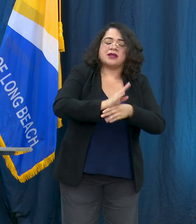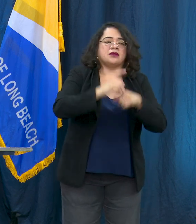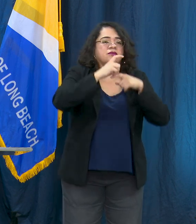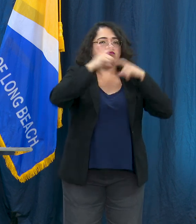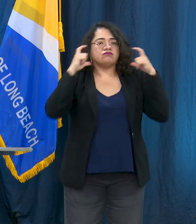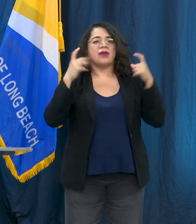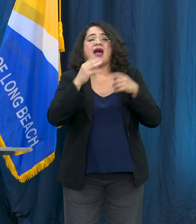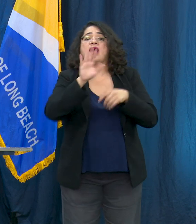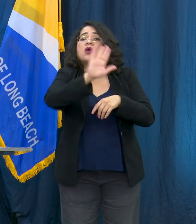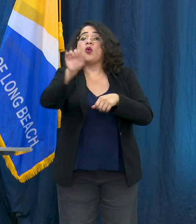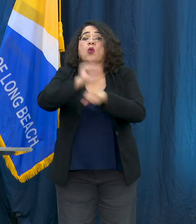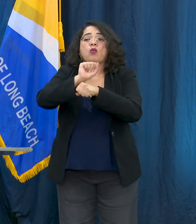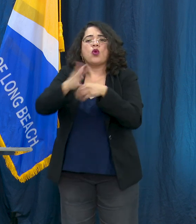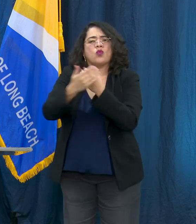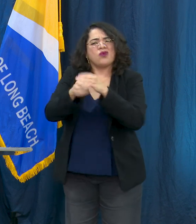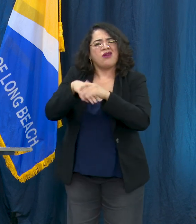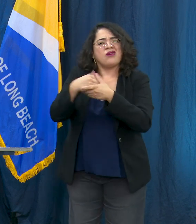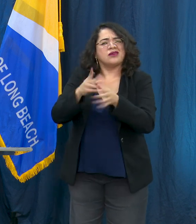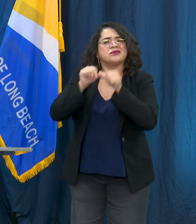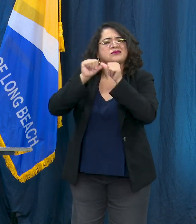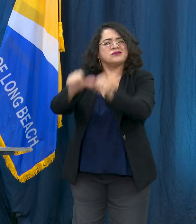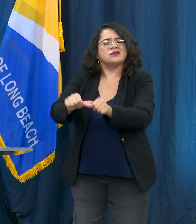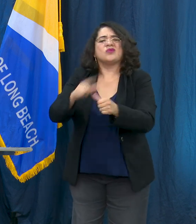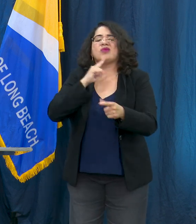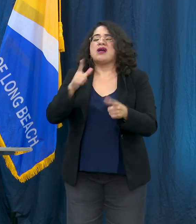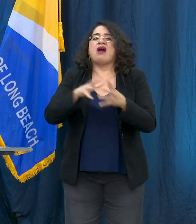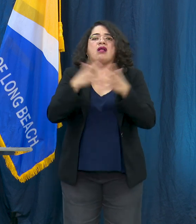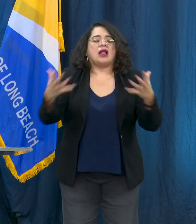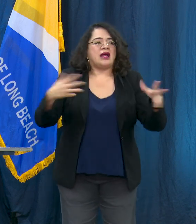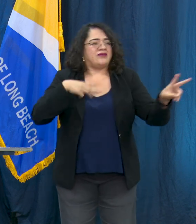your hands, there's just so much that we need to be doing right now so I ask that